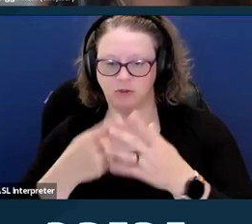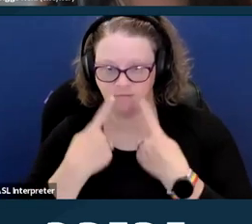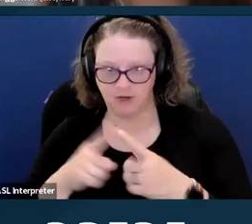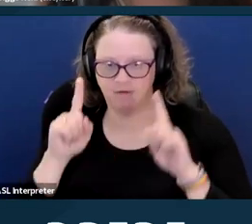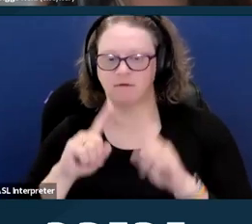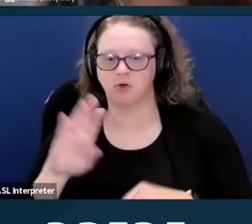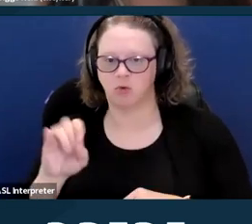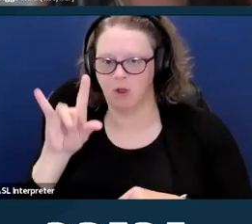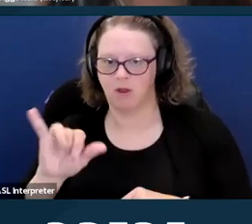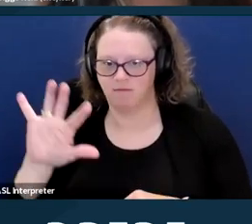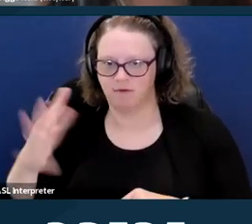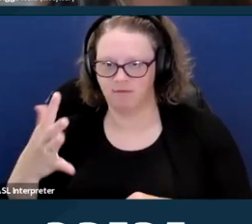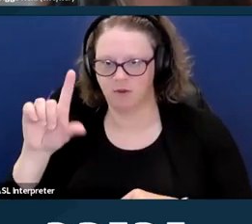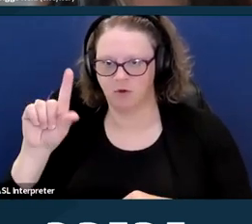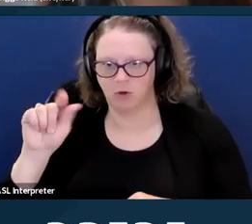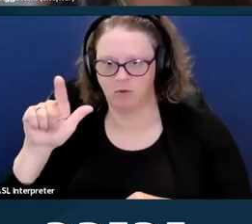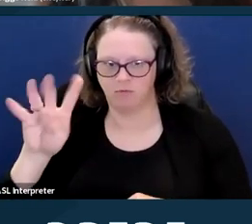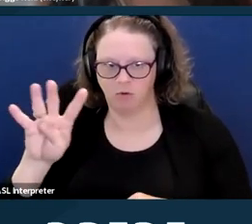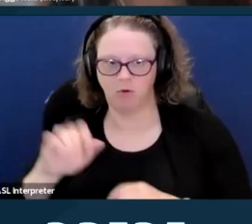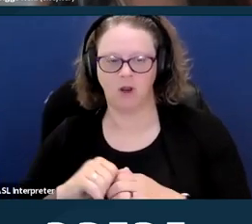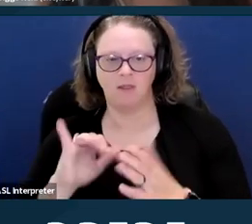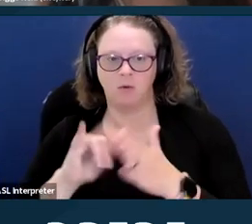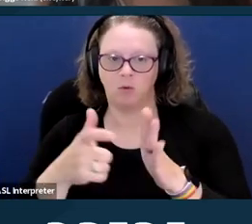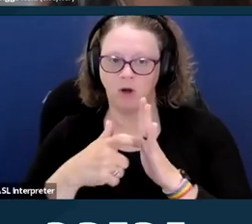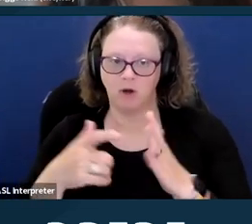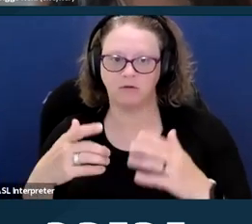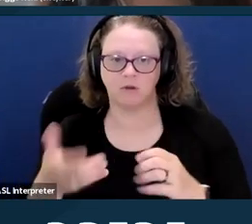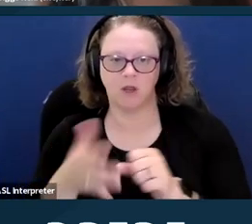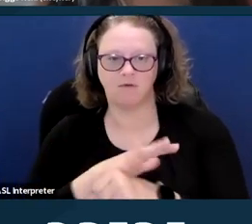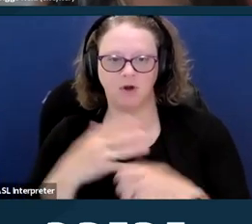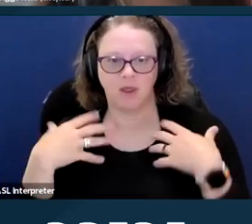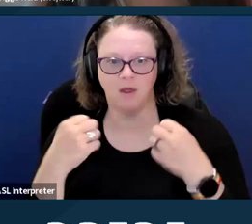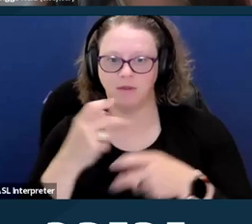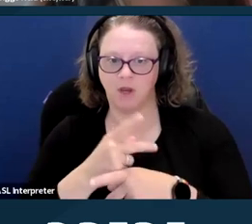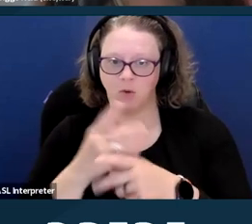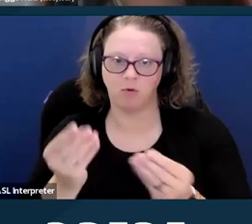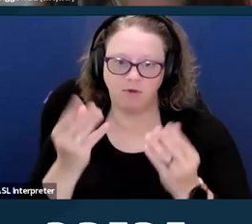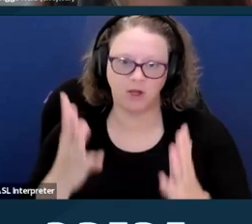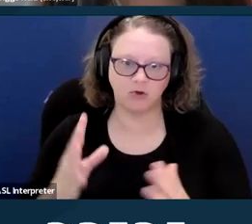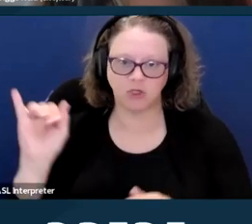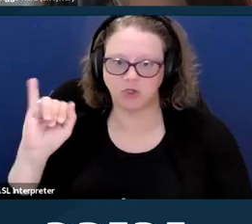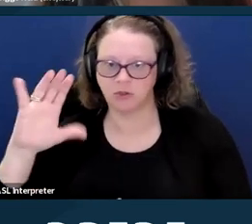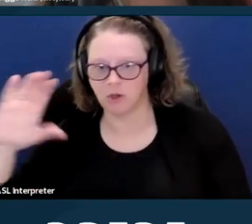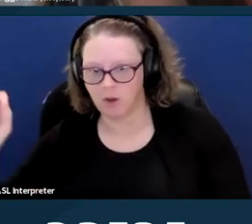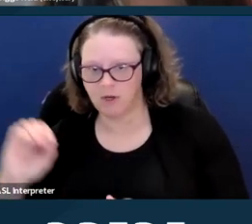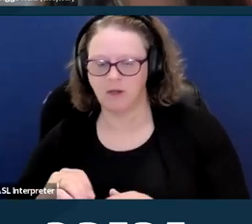This requires covered healthcare providers, insurers, grantees, and others to let people know that language assistance